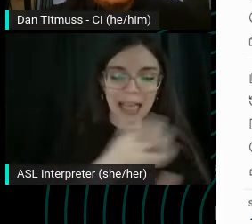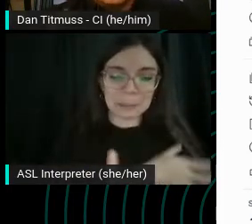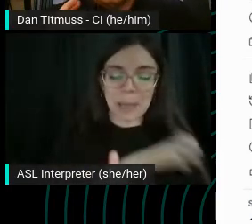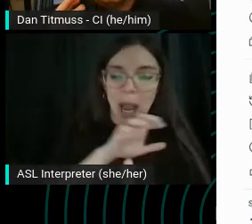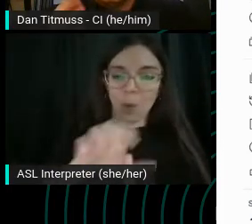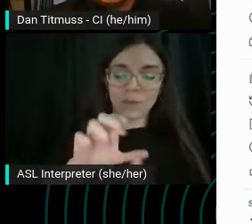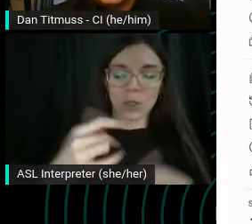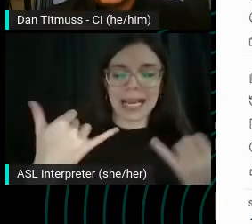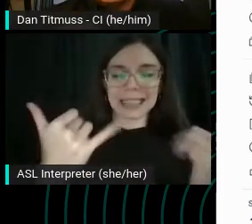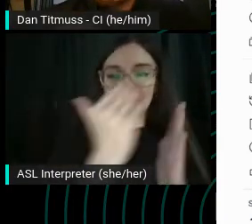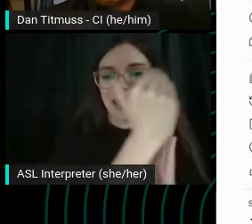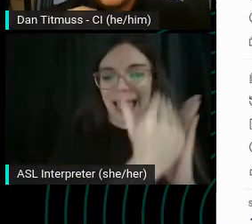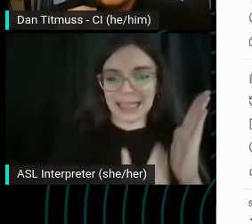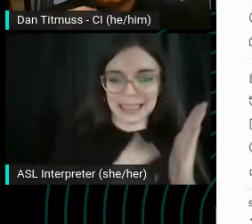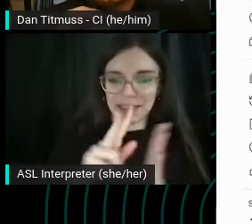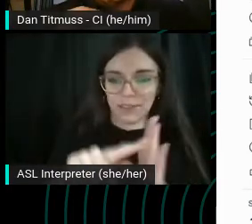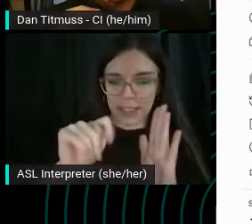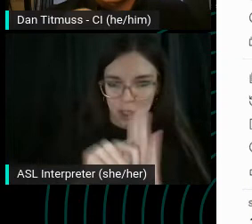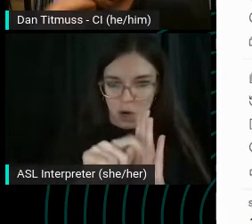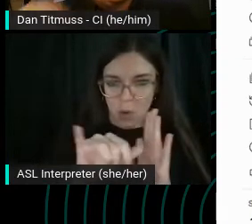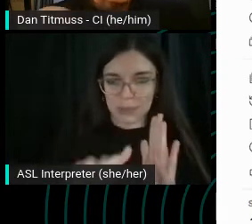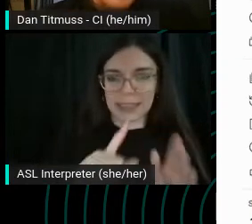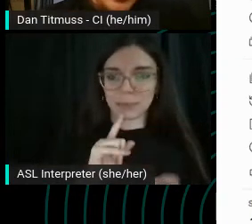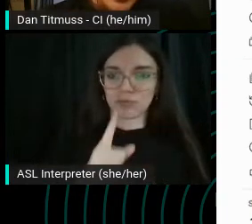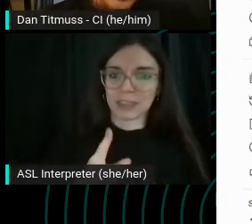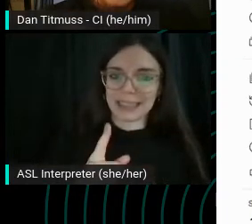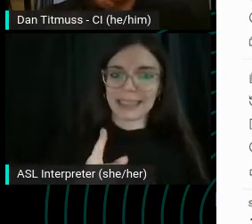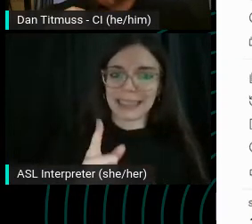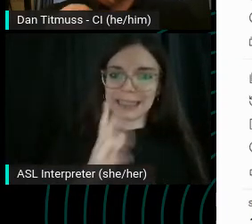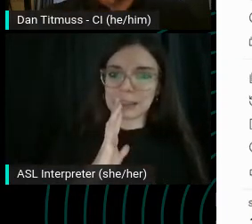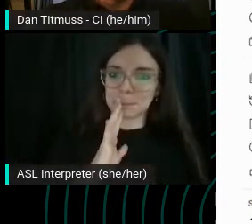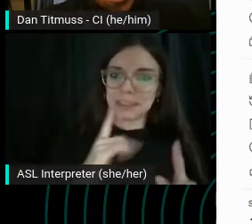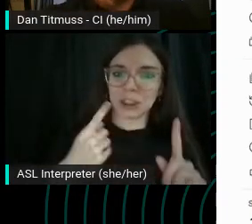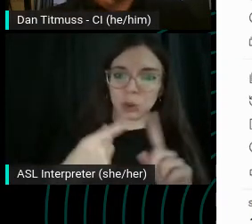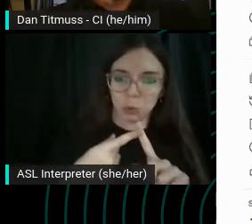that really, really speak to an intent.